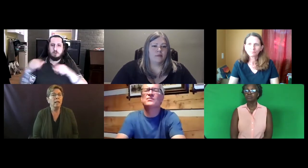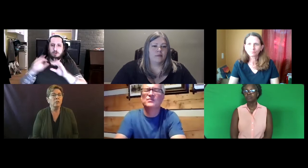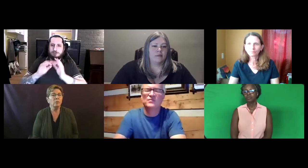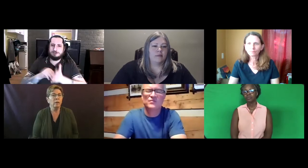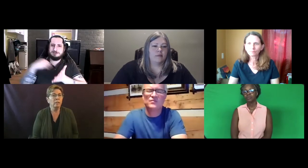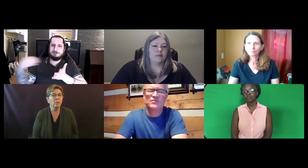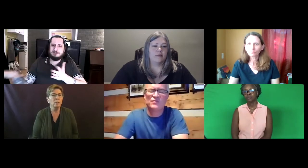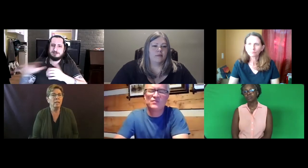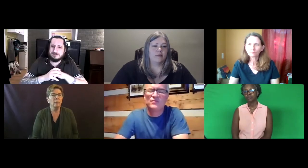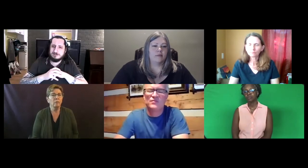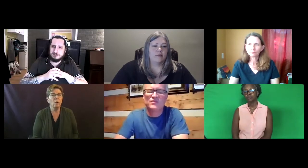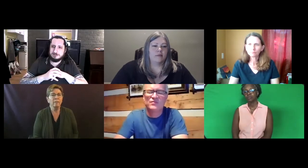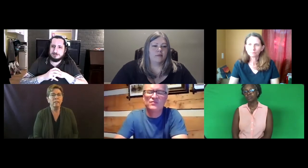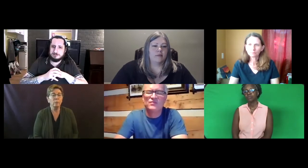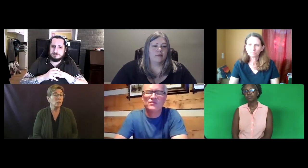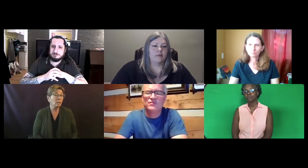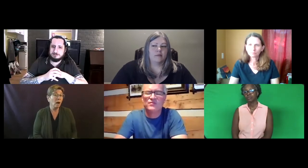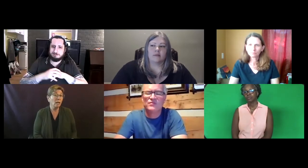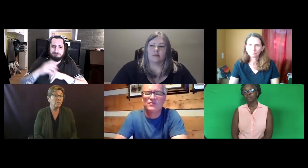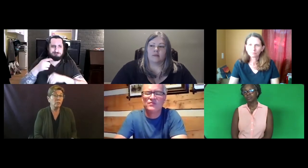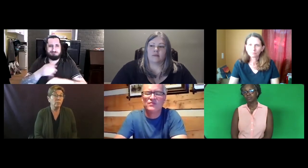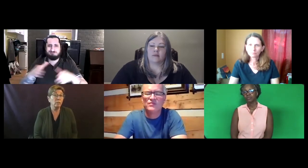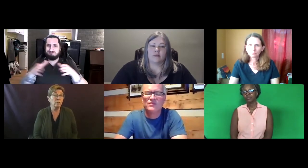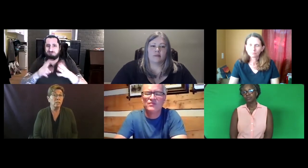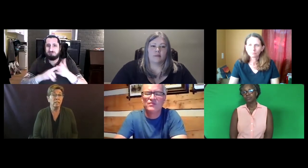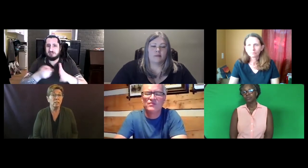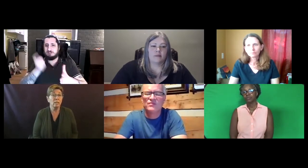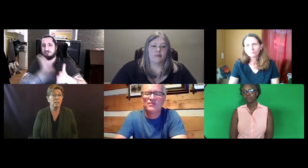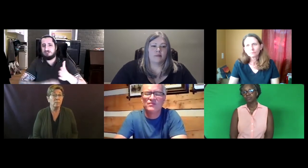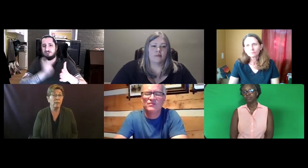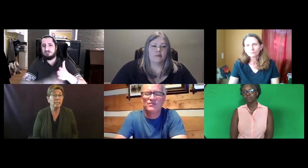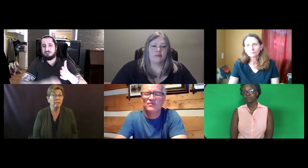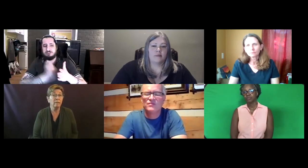shrunk in terms of the number of qualified interpreters, and the cost for interpreter services is expensive.